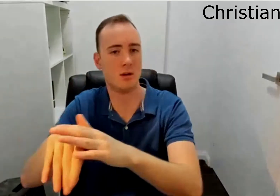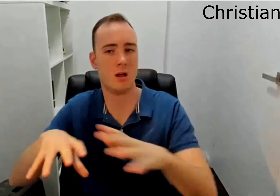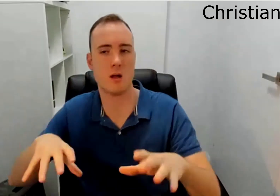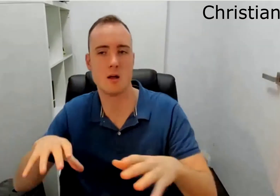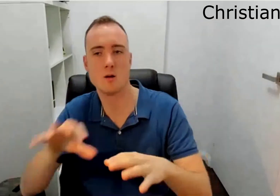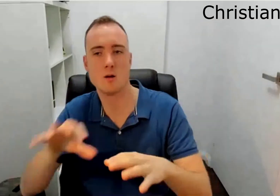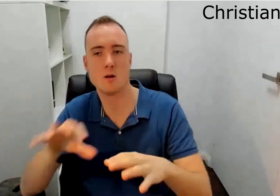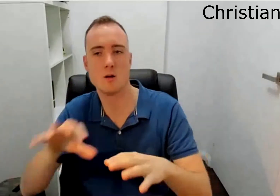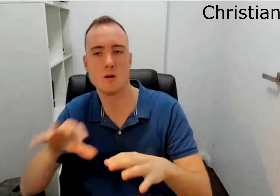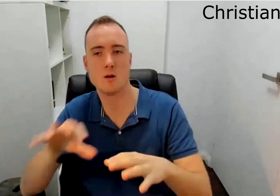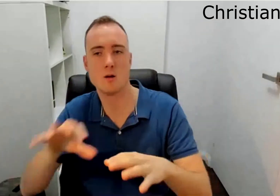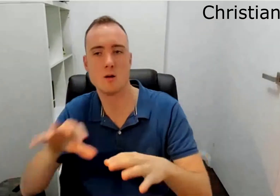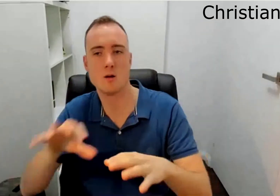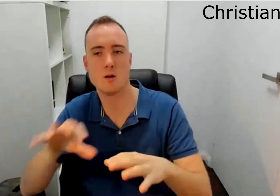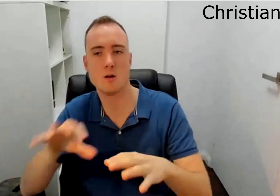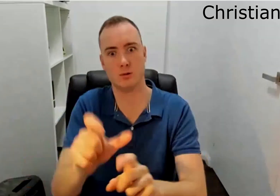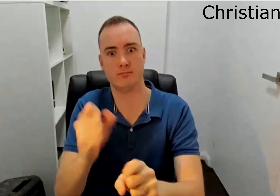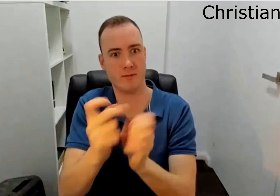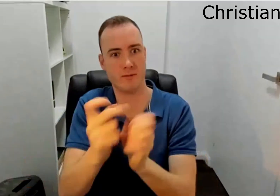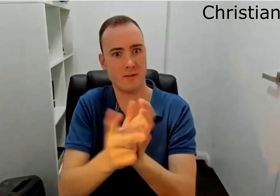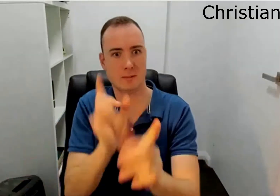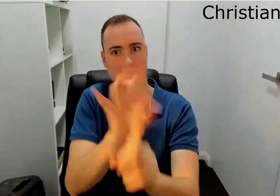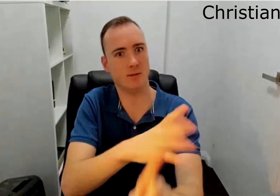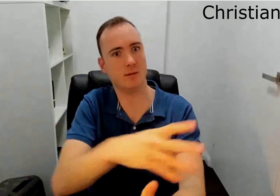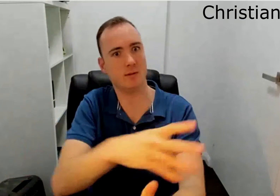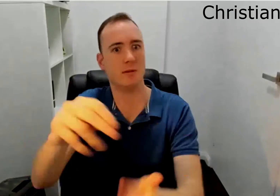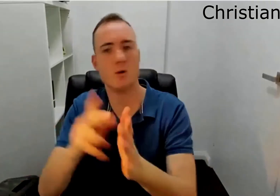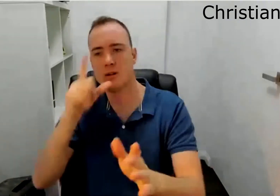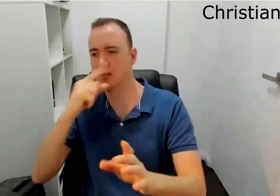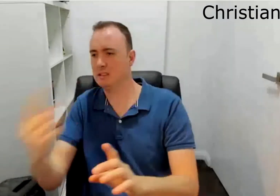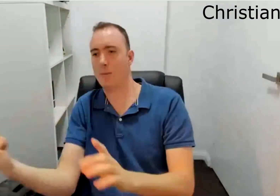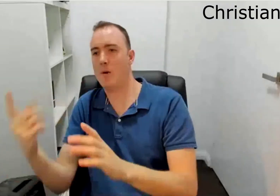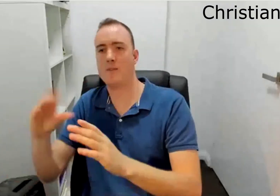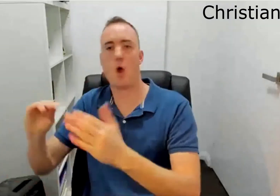Recently youtube have allowed community captioning to happen, which means people can